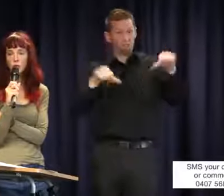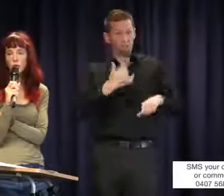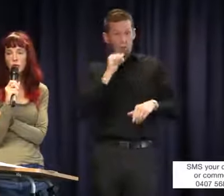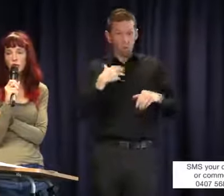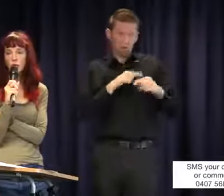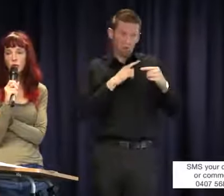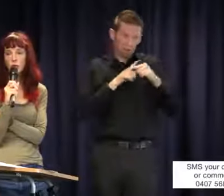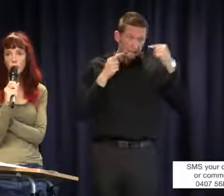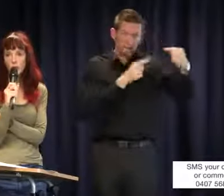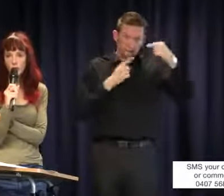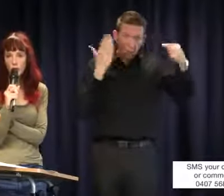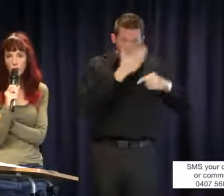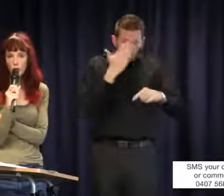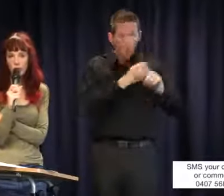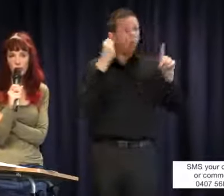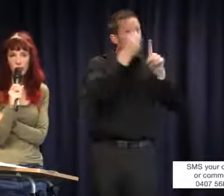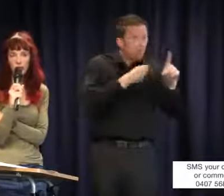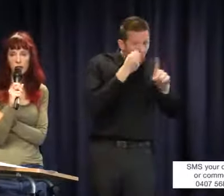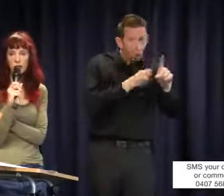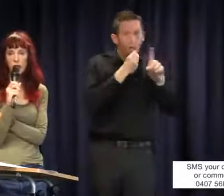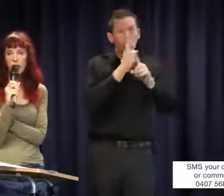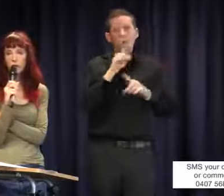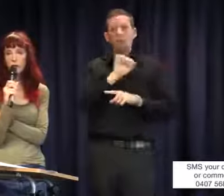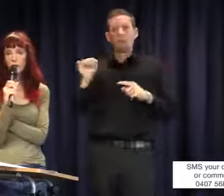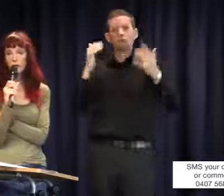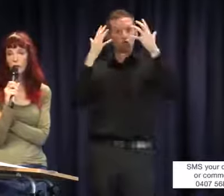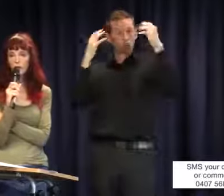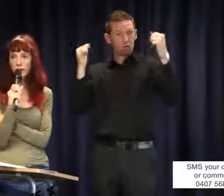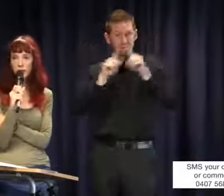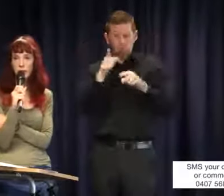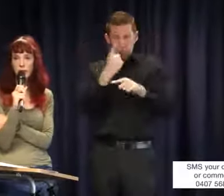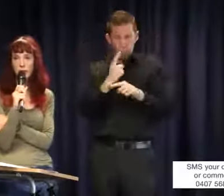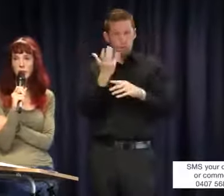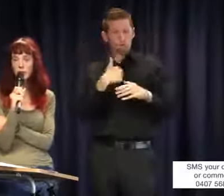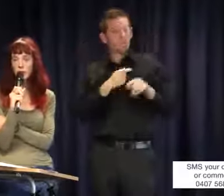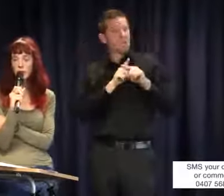school. The stress that they are under having to be in conflict about the simple right to